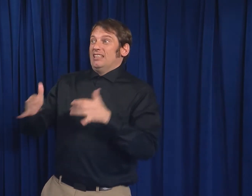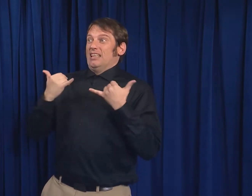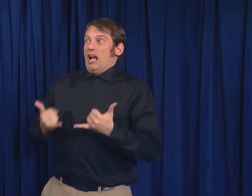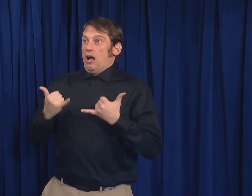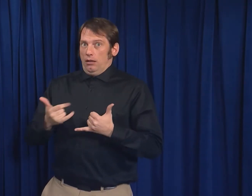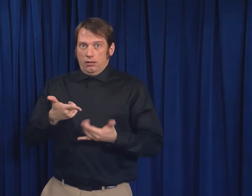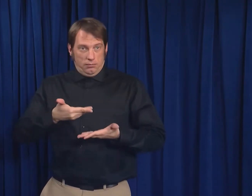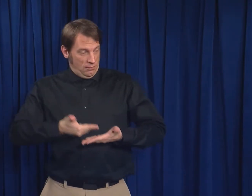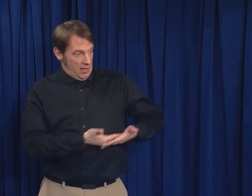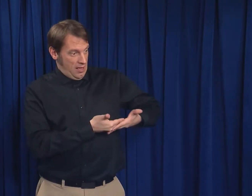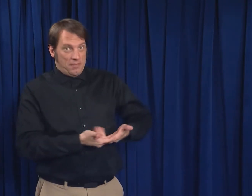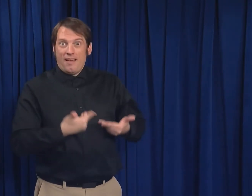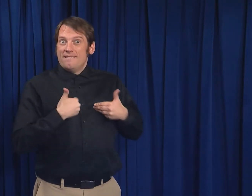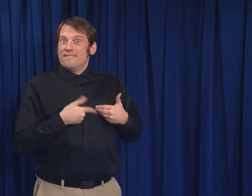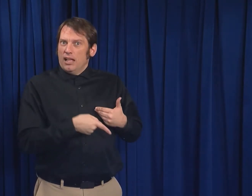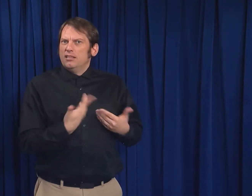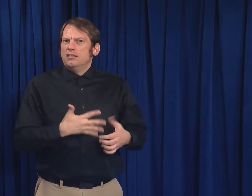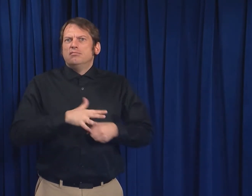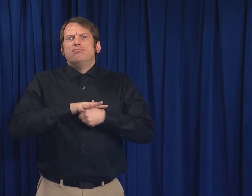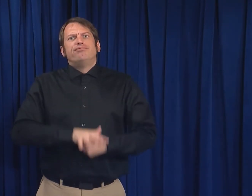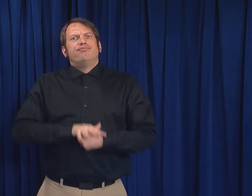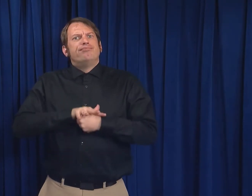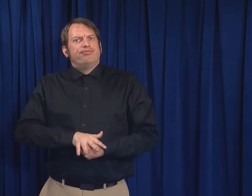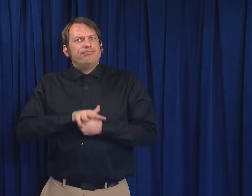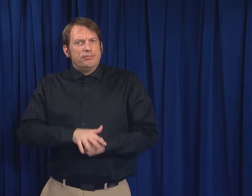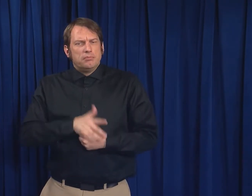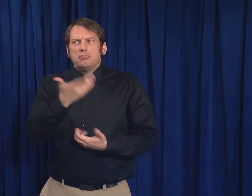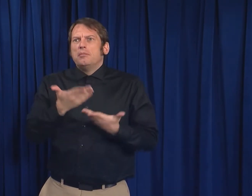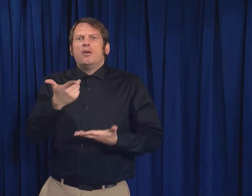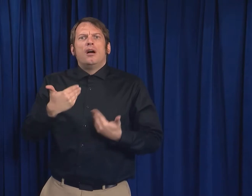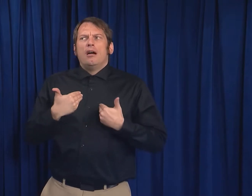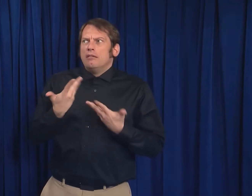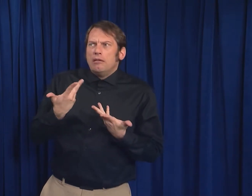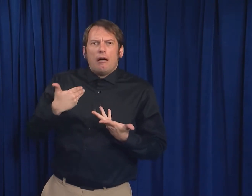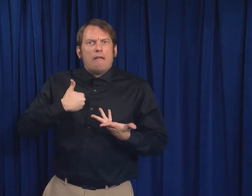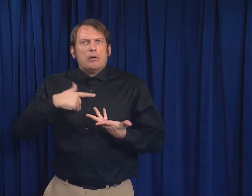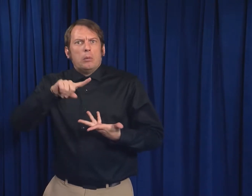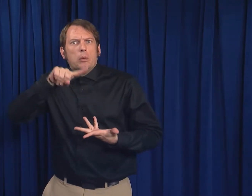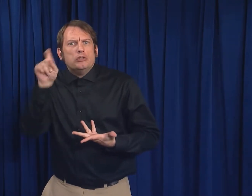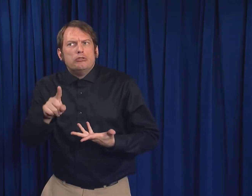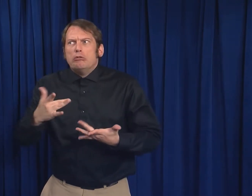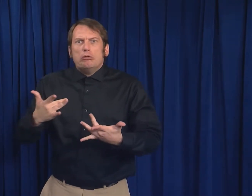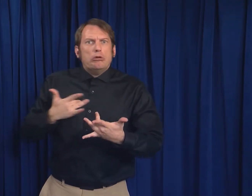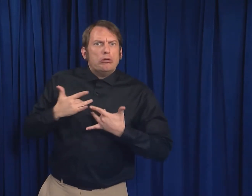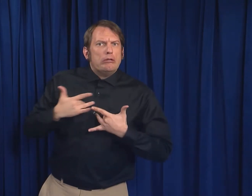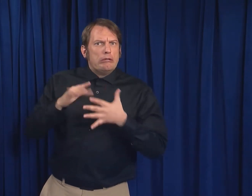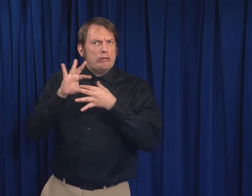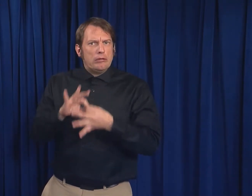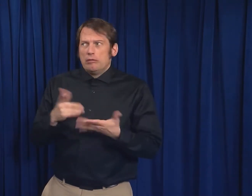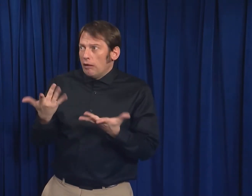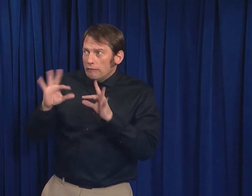can be very stressful. You may have a lot of questions